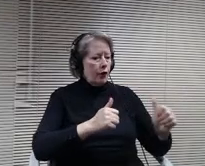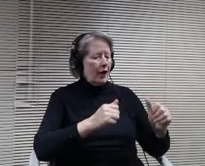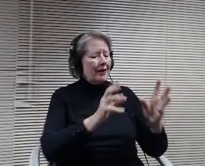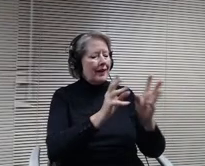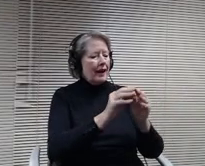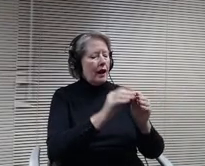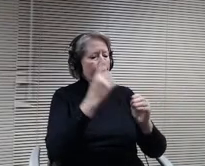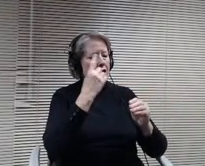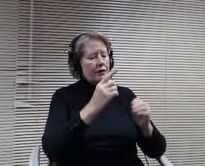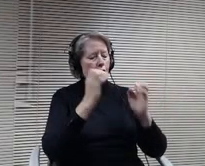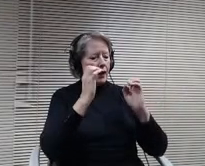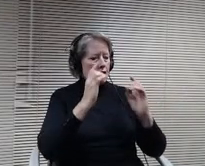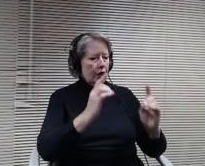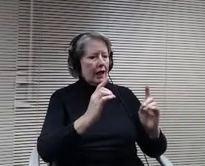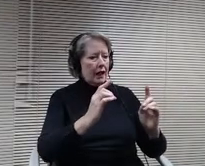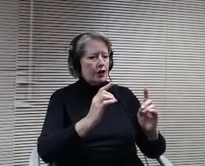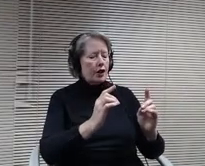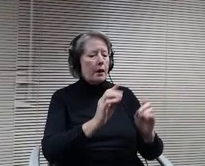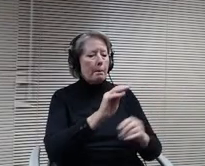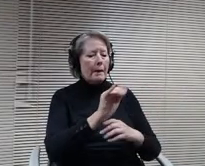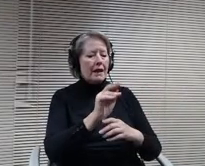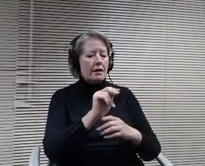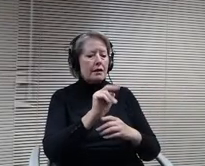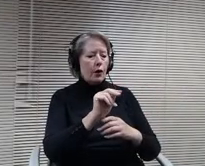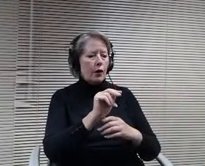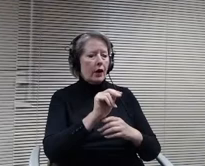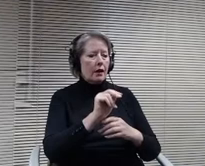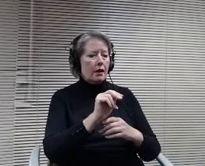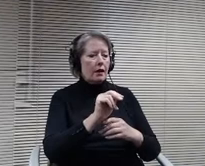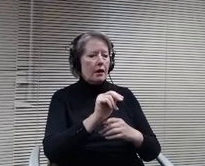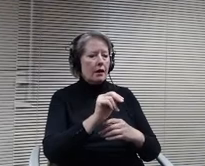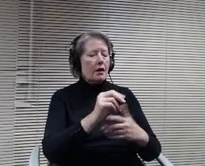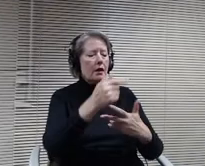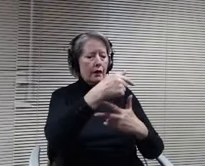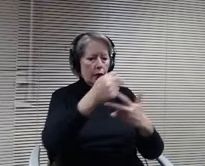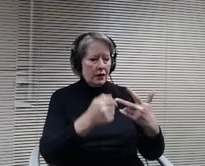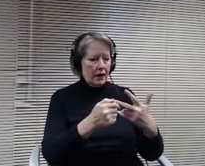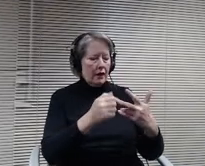three exceptions. Otherwise, they're all the third Thursday of the month.